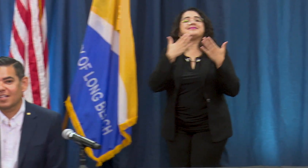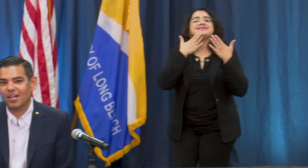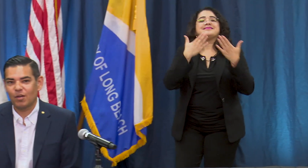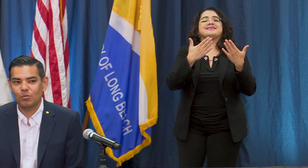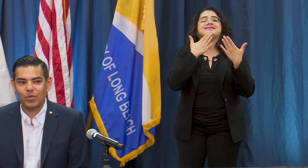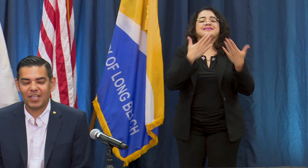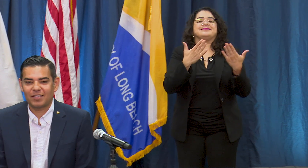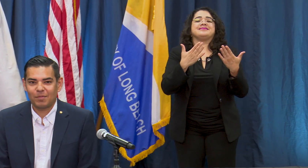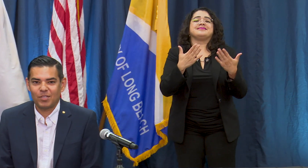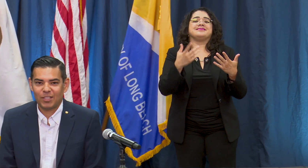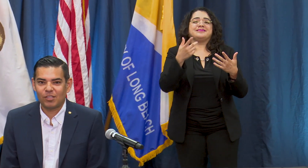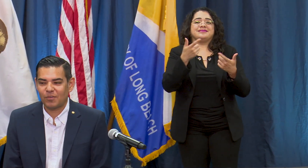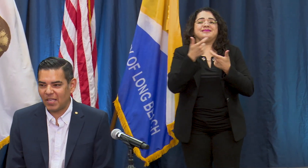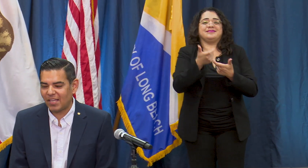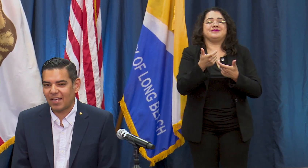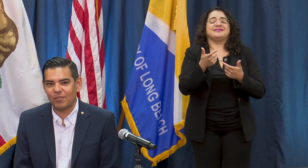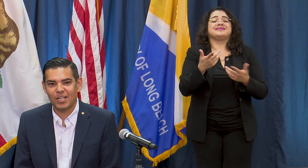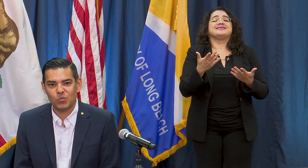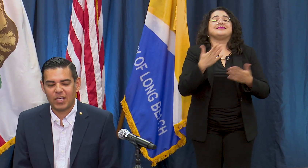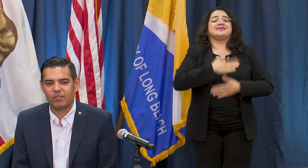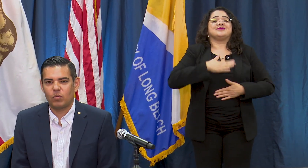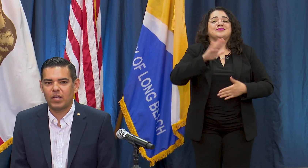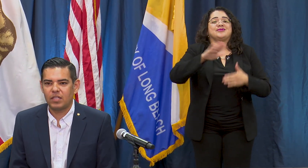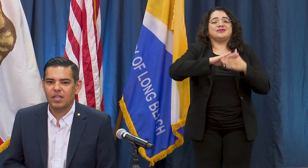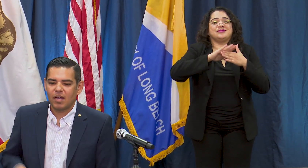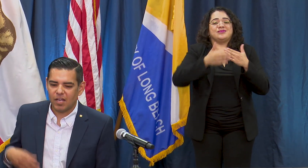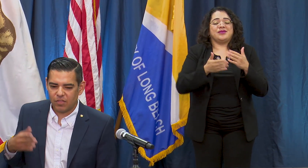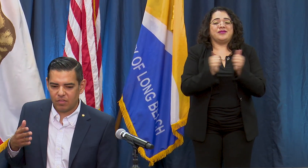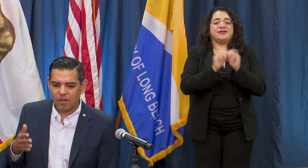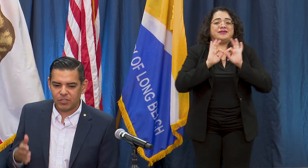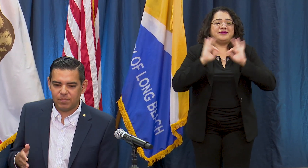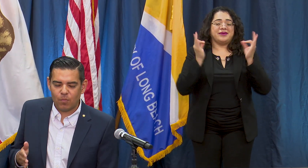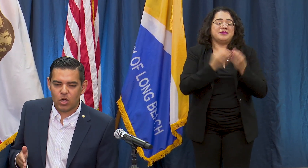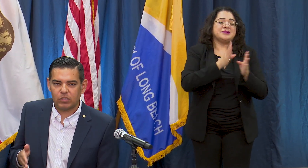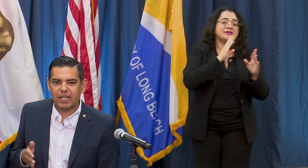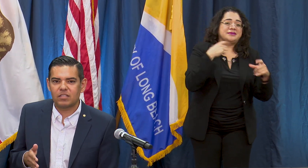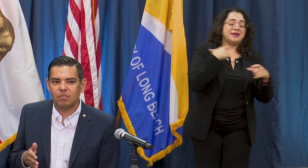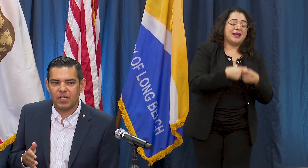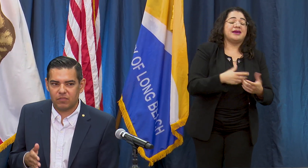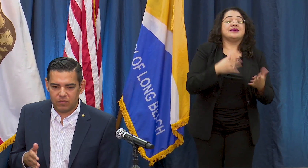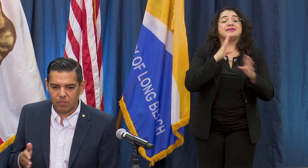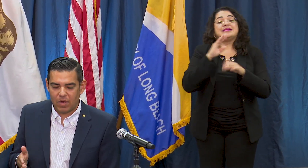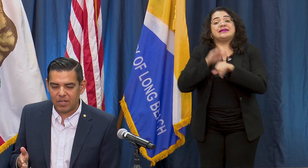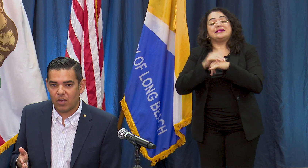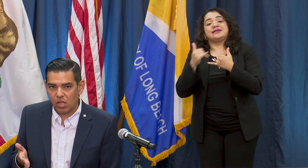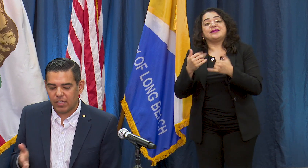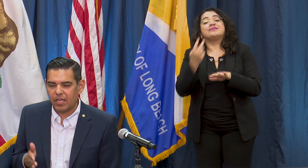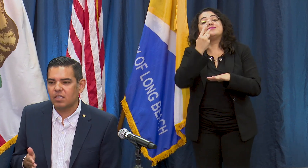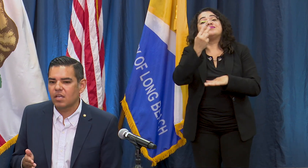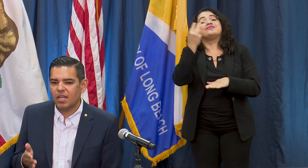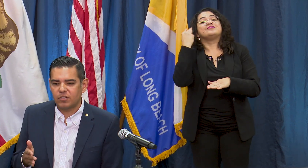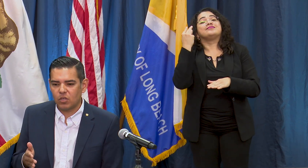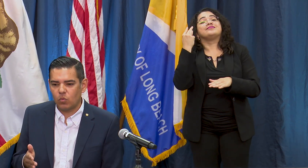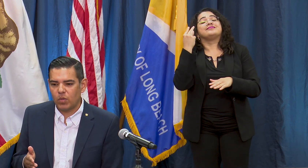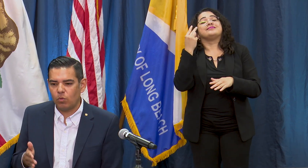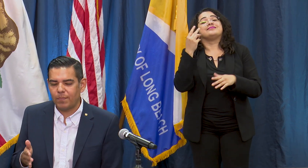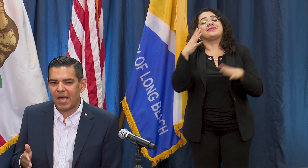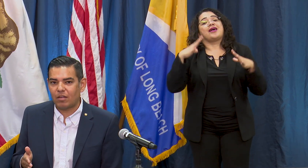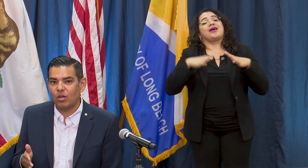UN we can test a bonito condo Familia have a nice weekend everyone. Obviously Memorial Day is Monday, the holiday, and so we will be back on